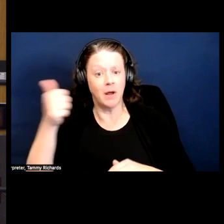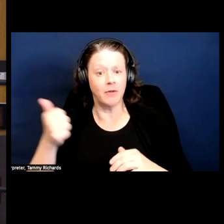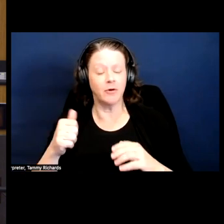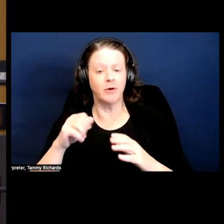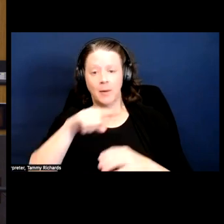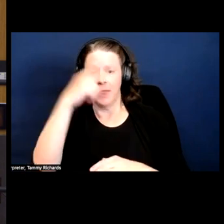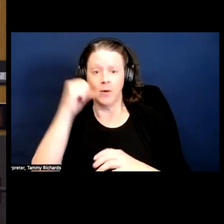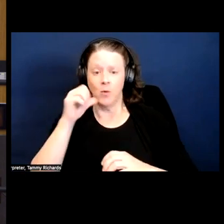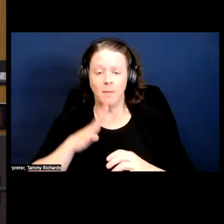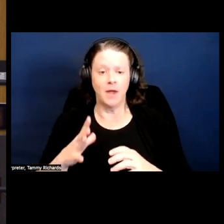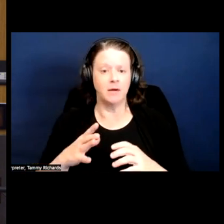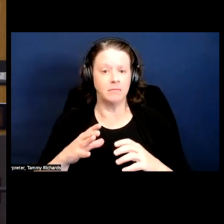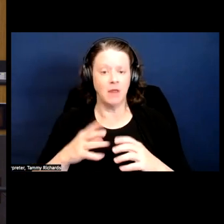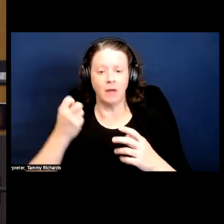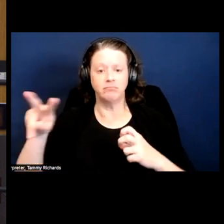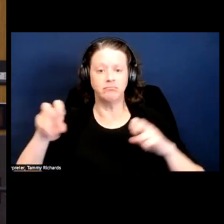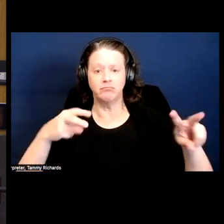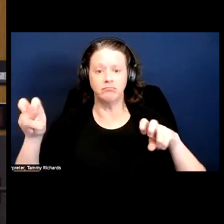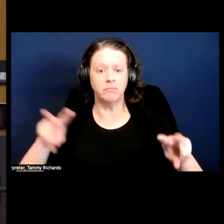It was really, like, a training hub in many ways.